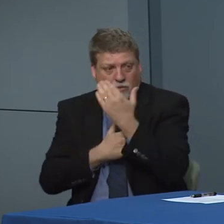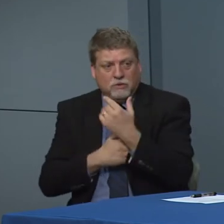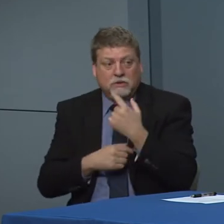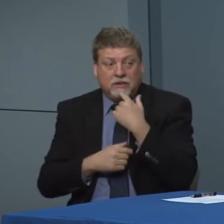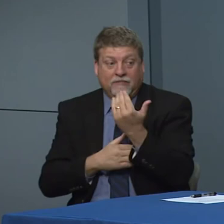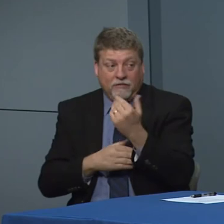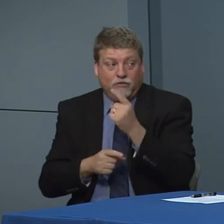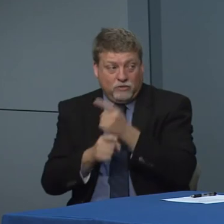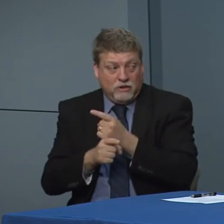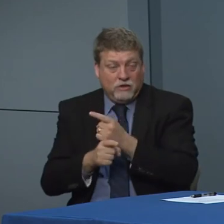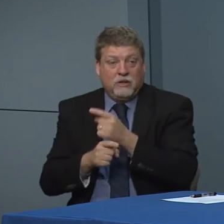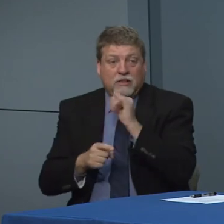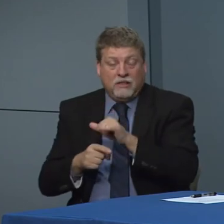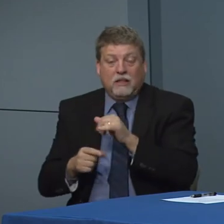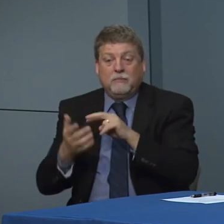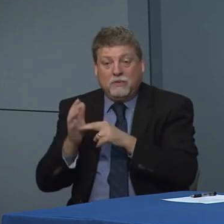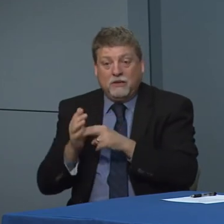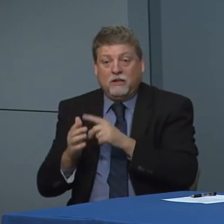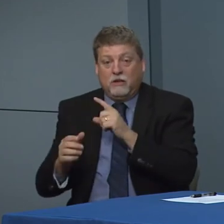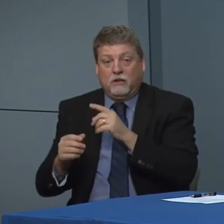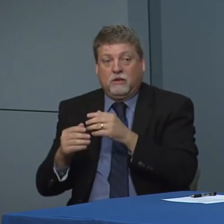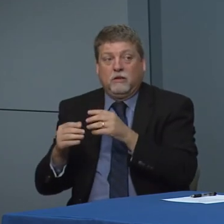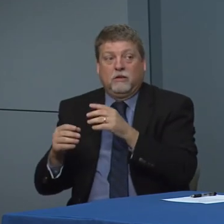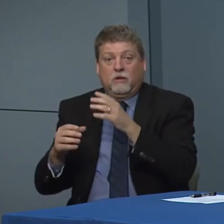and as of this morning certainly 15 as a result of and